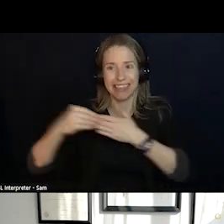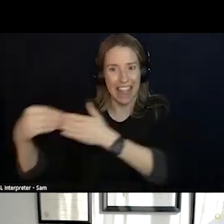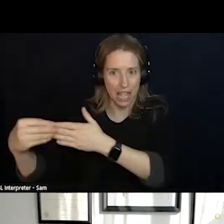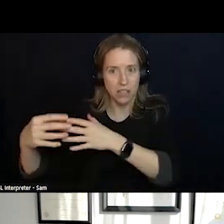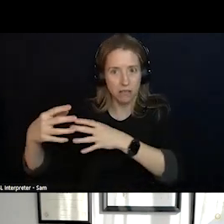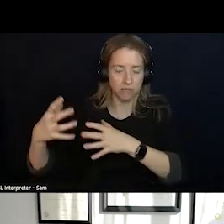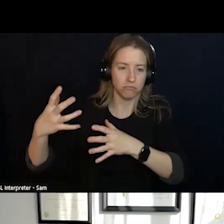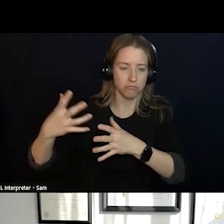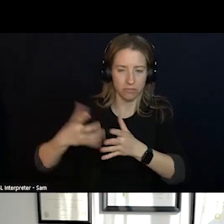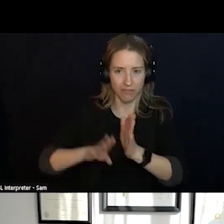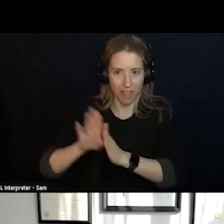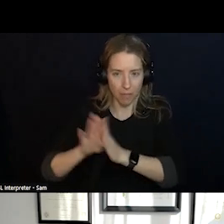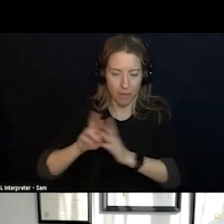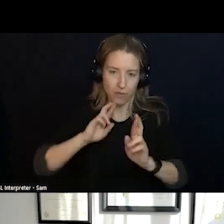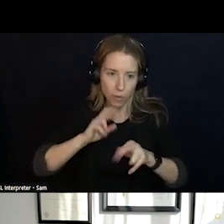TO CHECK IT OUT. NEXT SLIDE PLEASE.